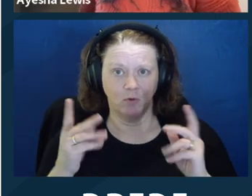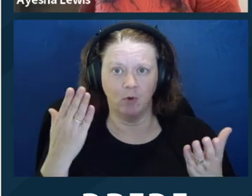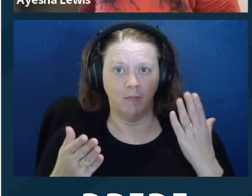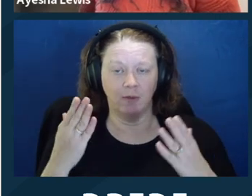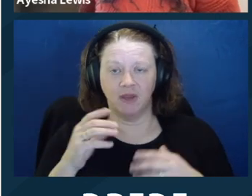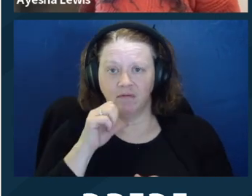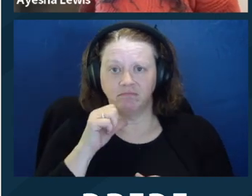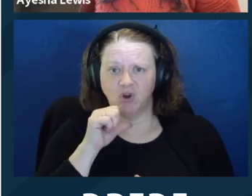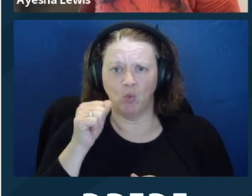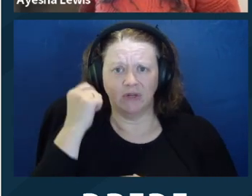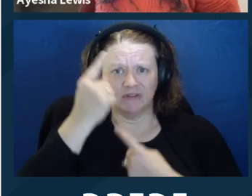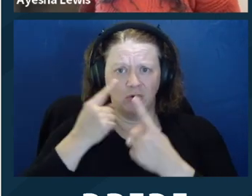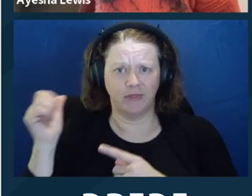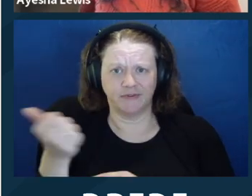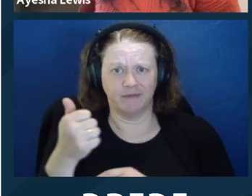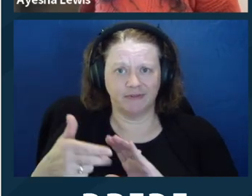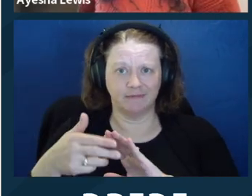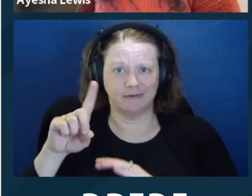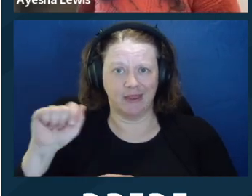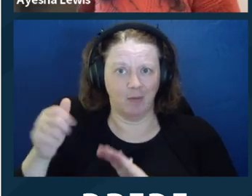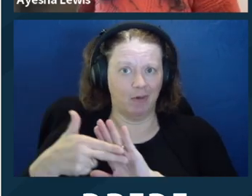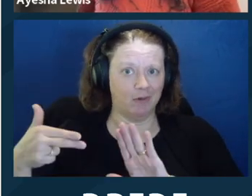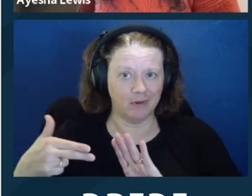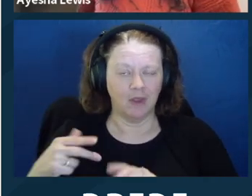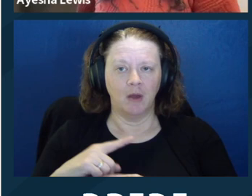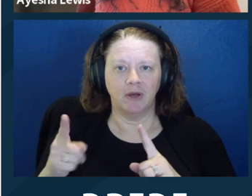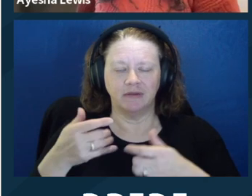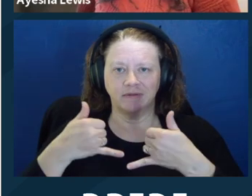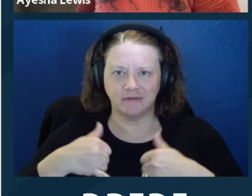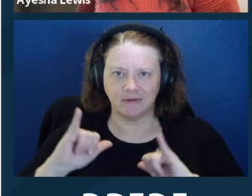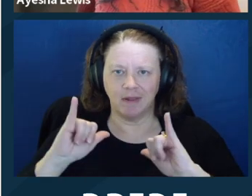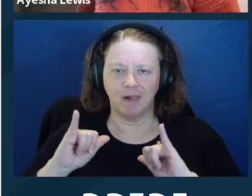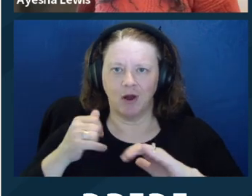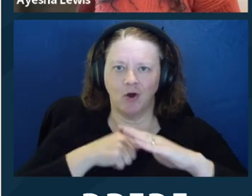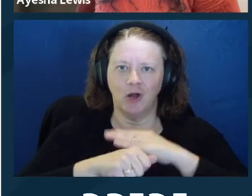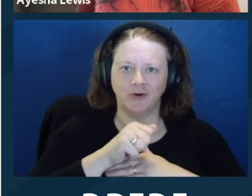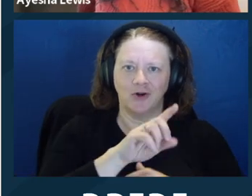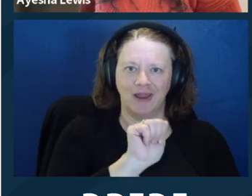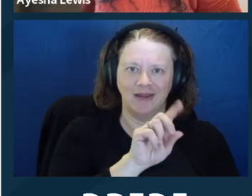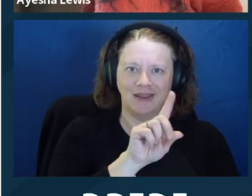Americans with Disabilities Act, and so there's often a broader basis than might originally